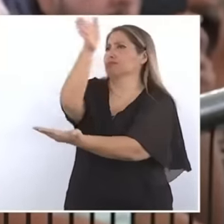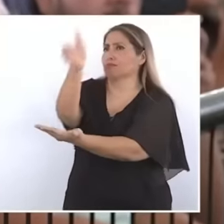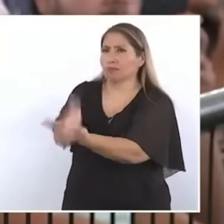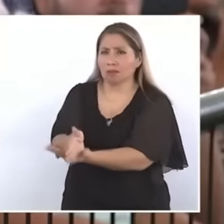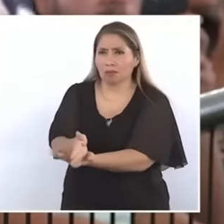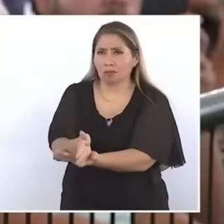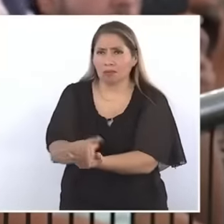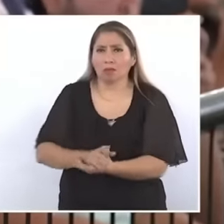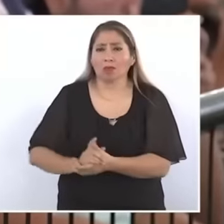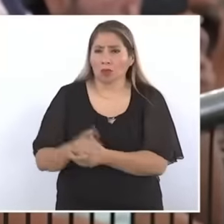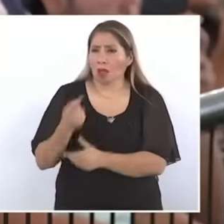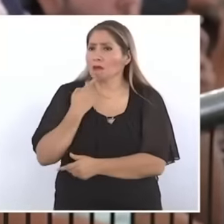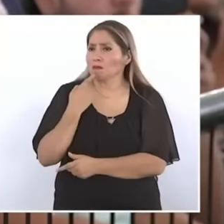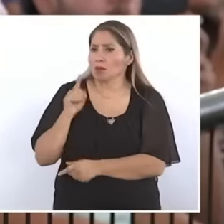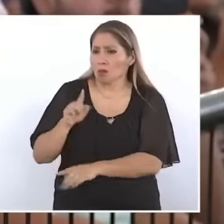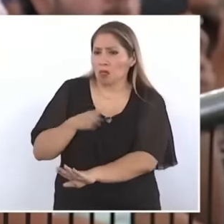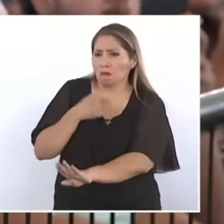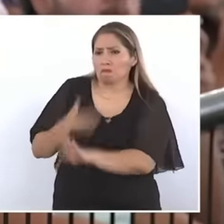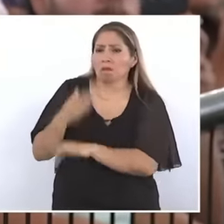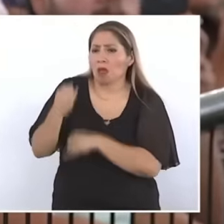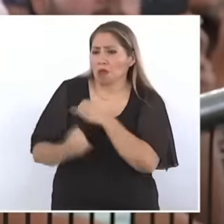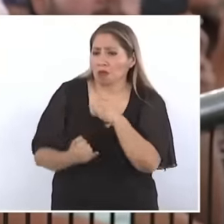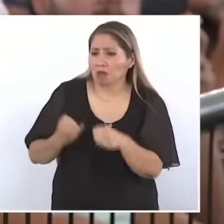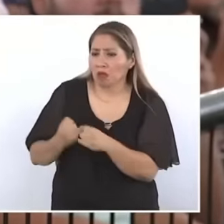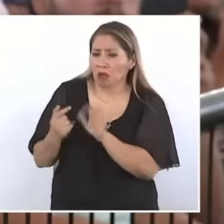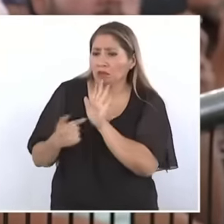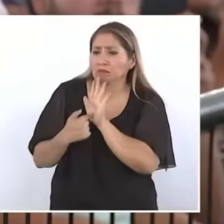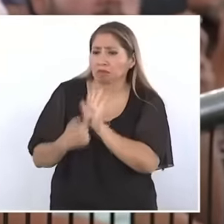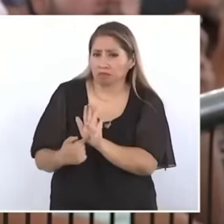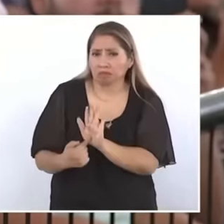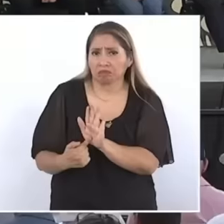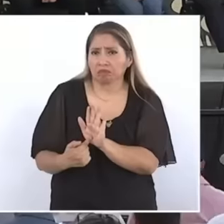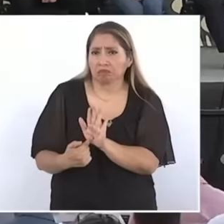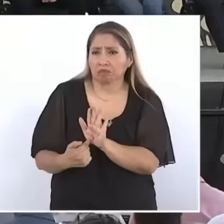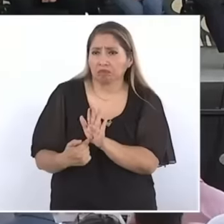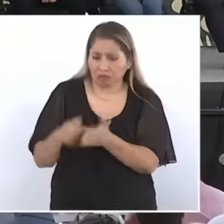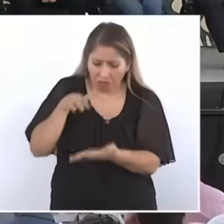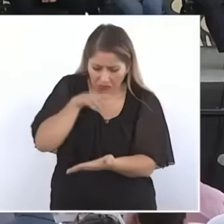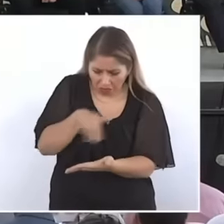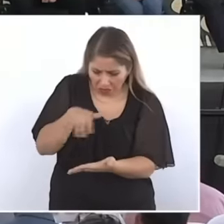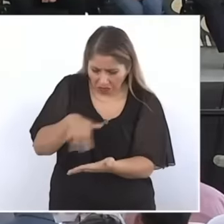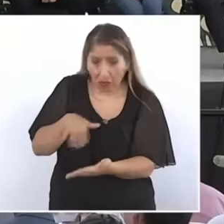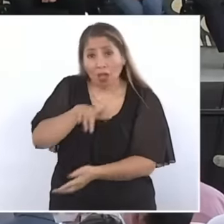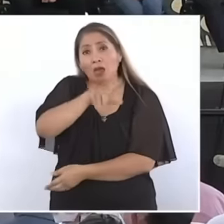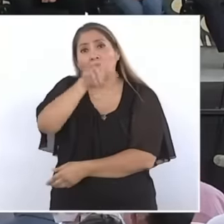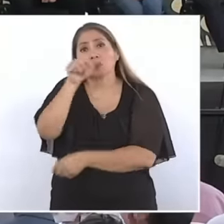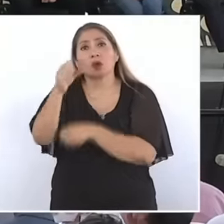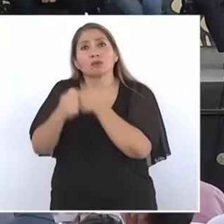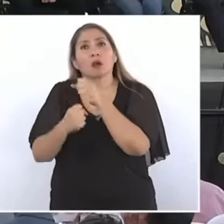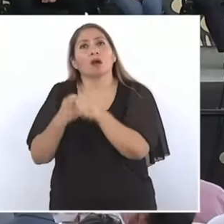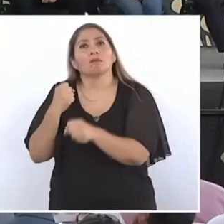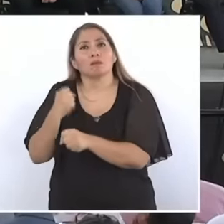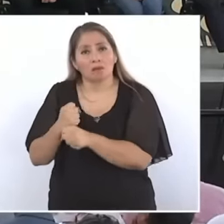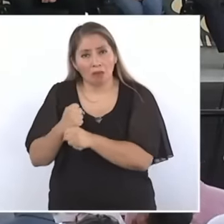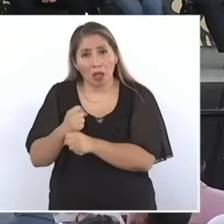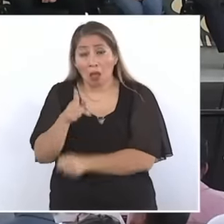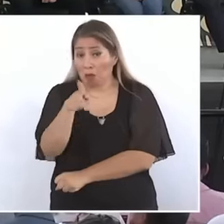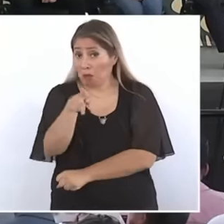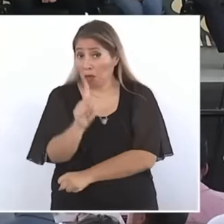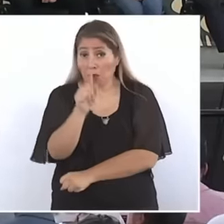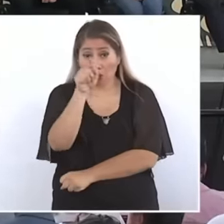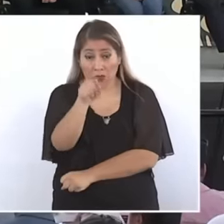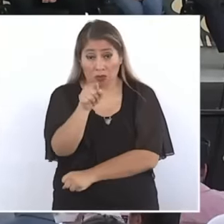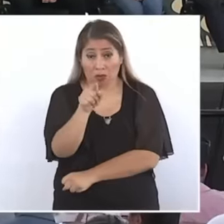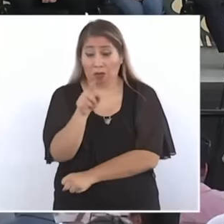my international claim which was carried out after years but that you He has responded